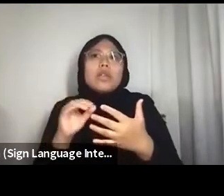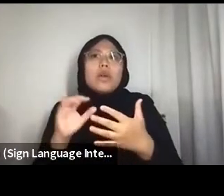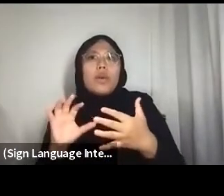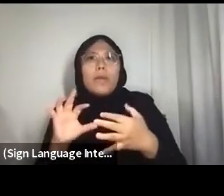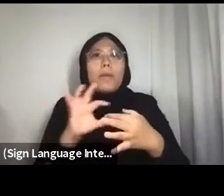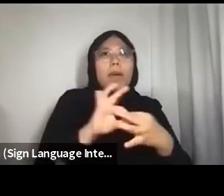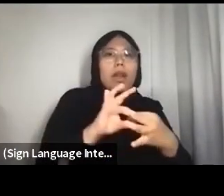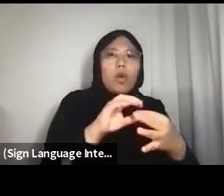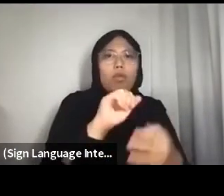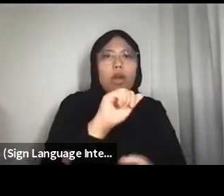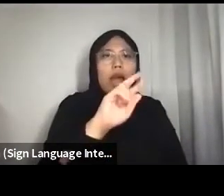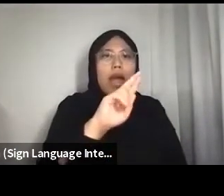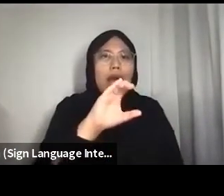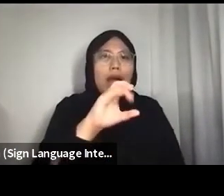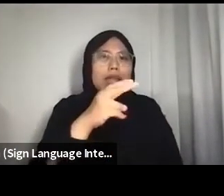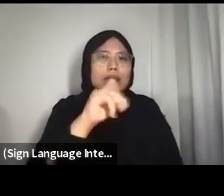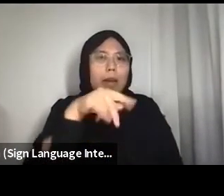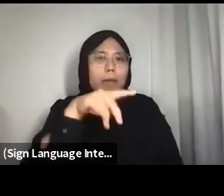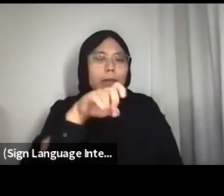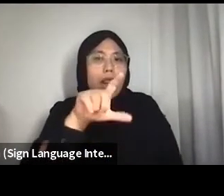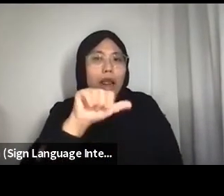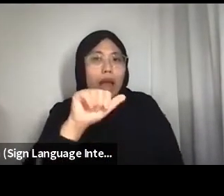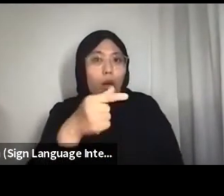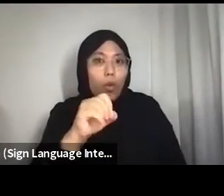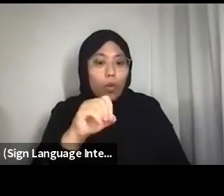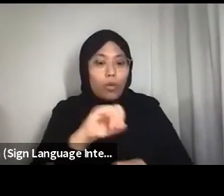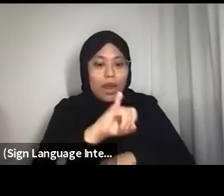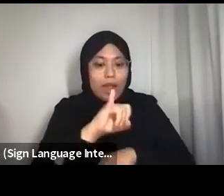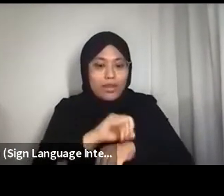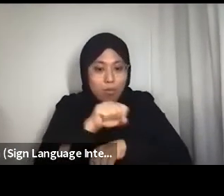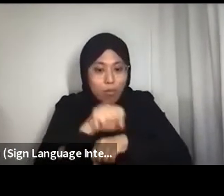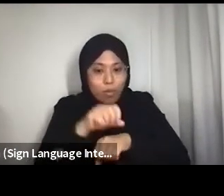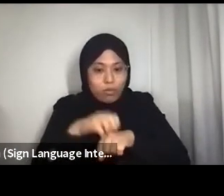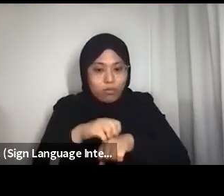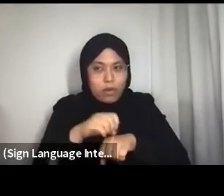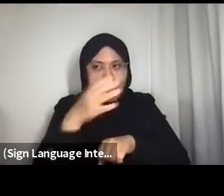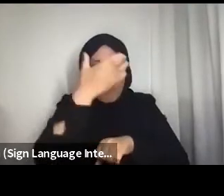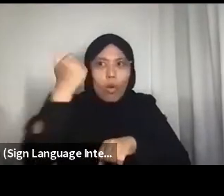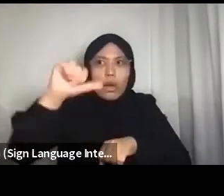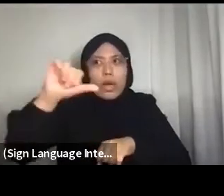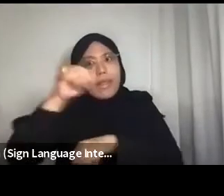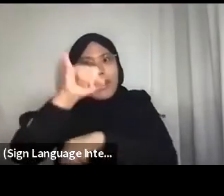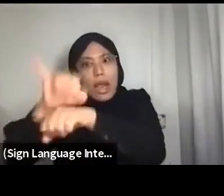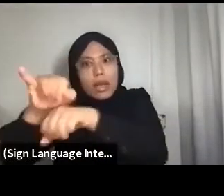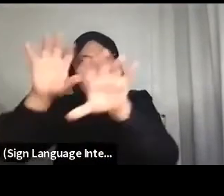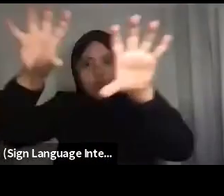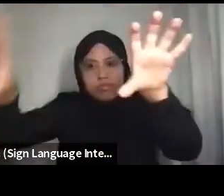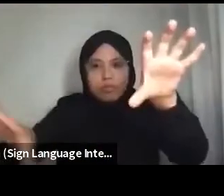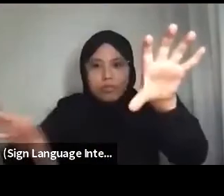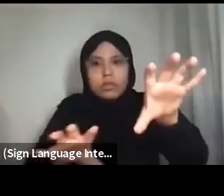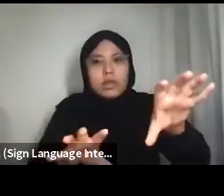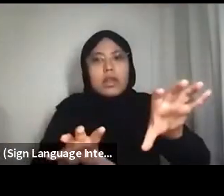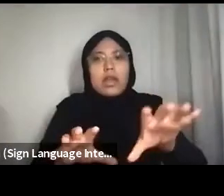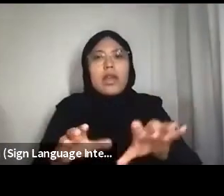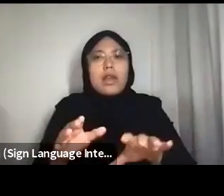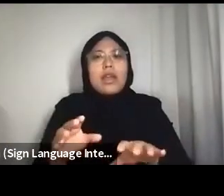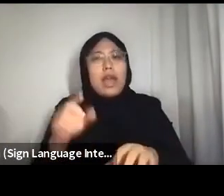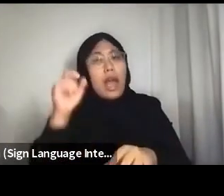We tend to forget the other islands. I really like that idea, that to know one’s land is to know one’s sea.